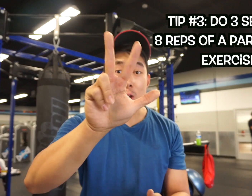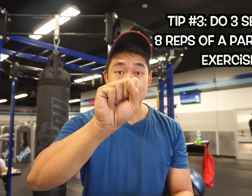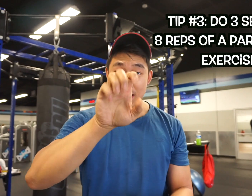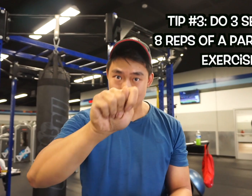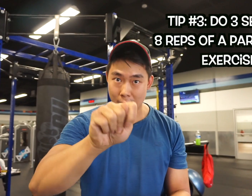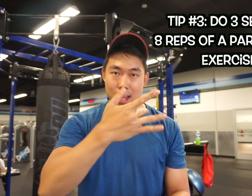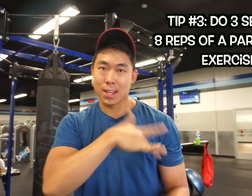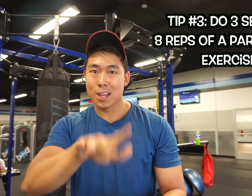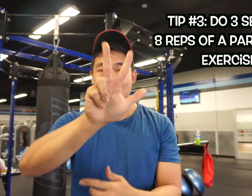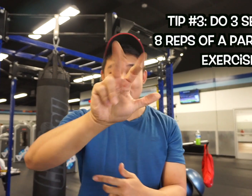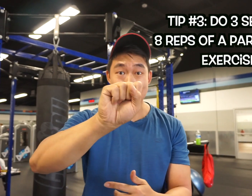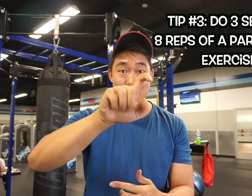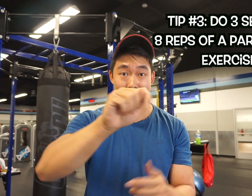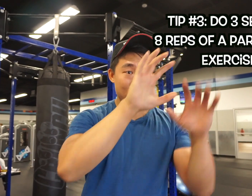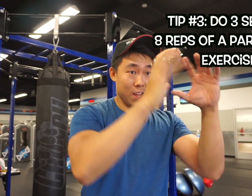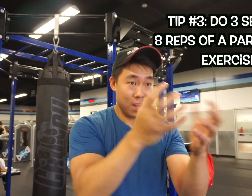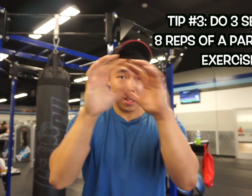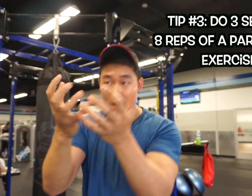Do 3 sets of 8 reps of a particular exercise.